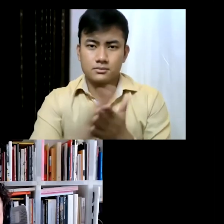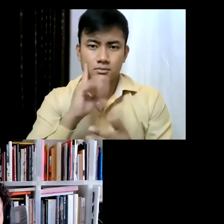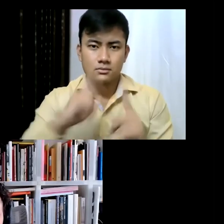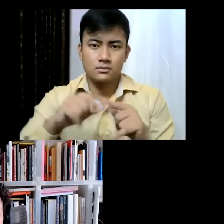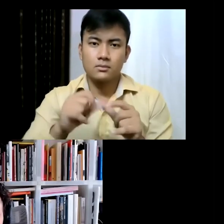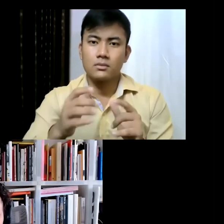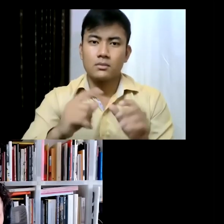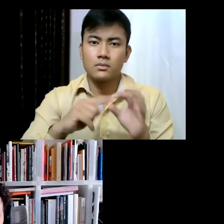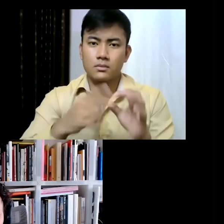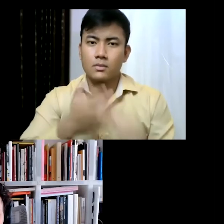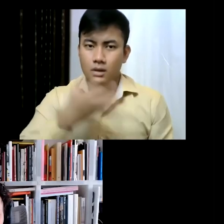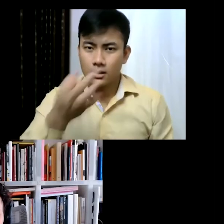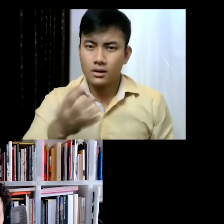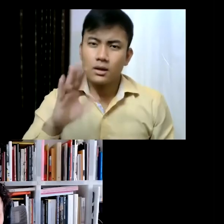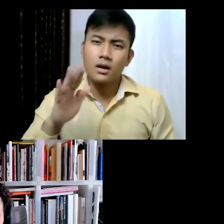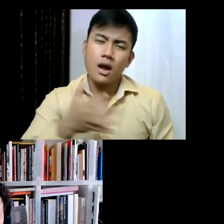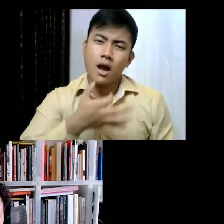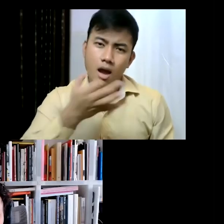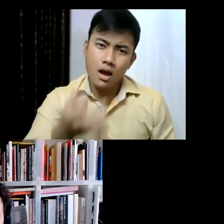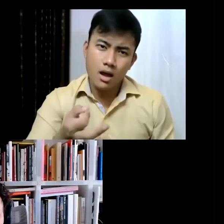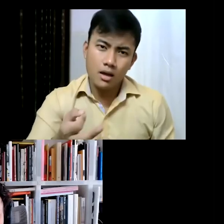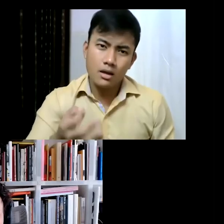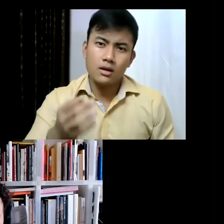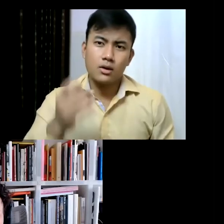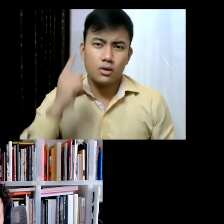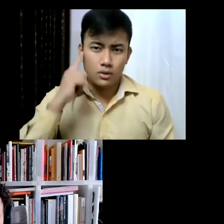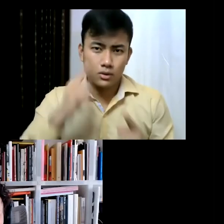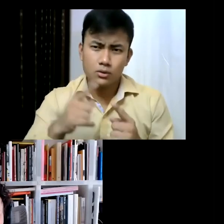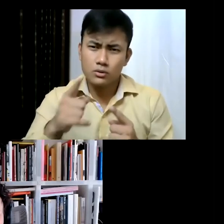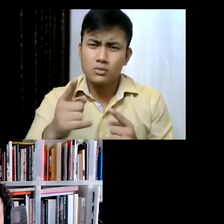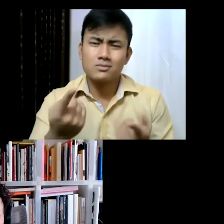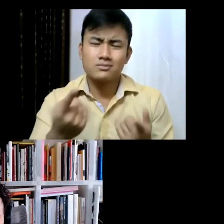but how do we get you to do a partnership with Bangalore and make parts of the city come alive?